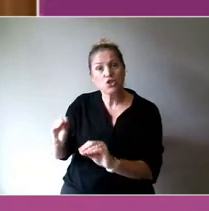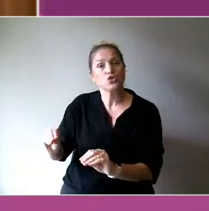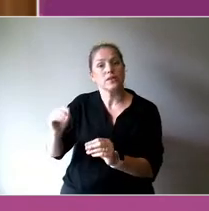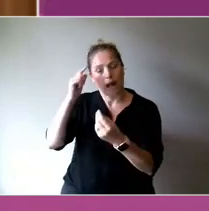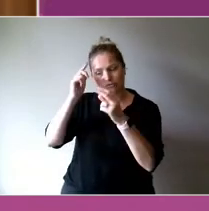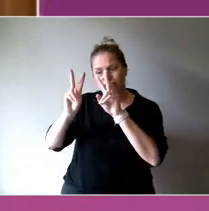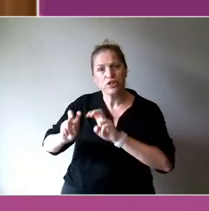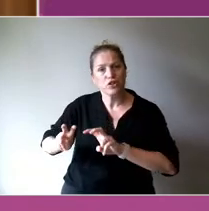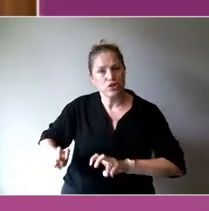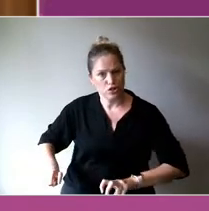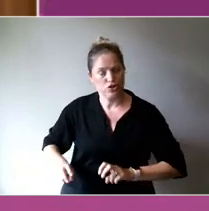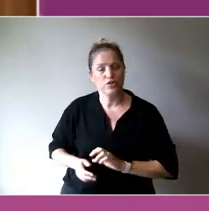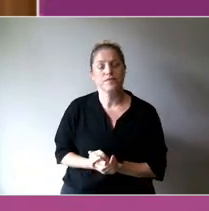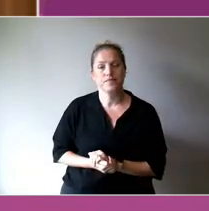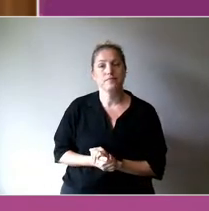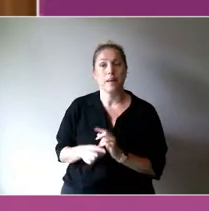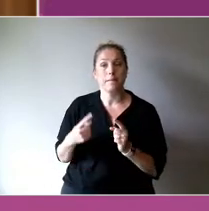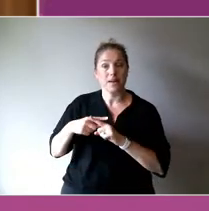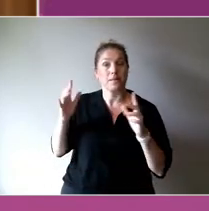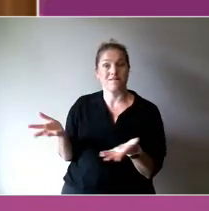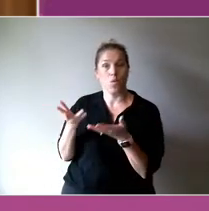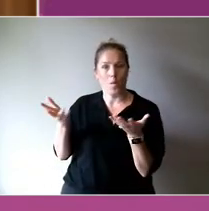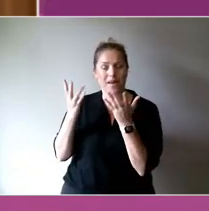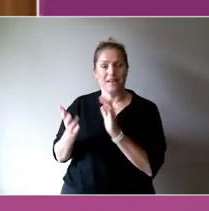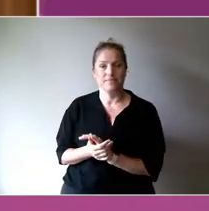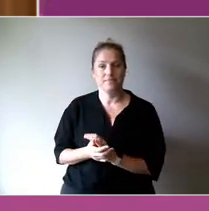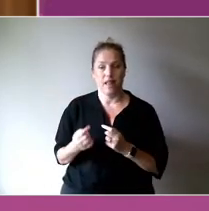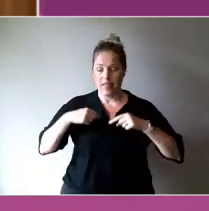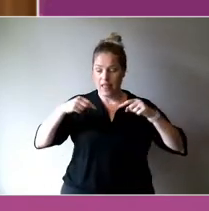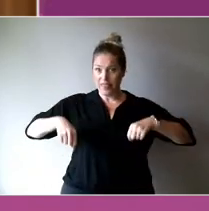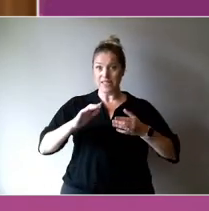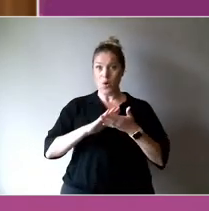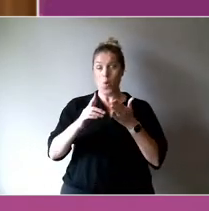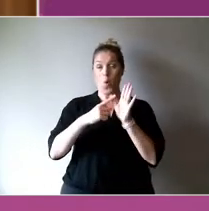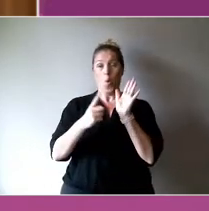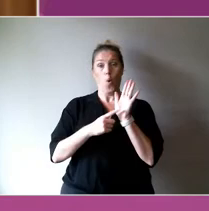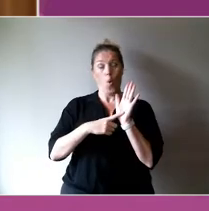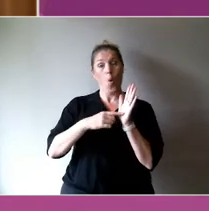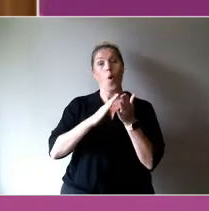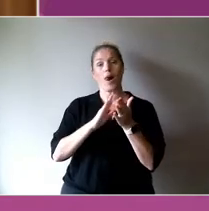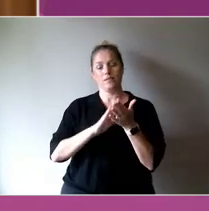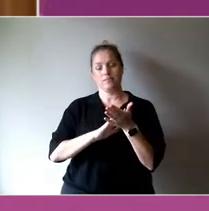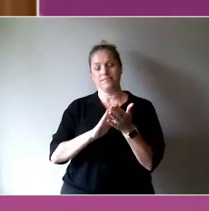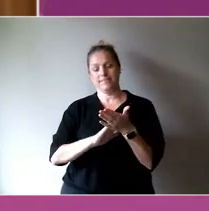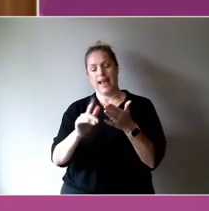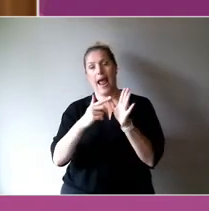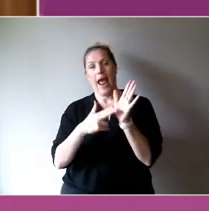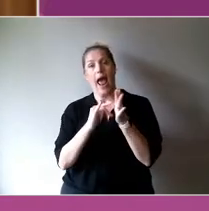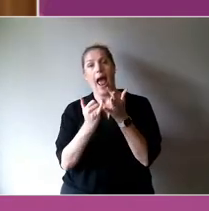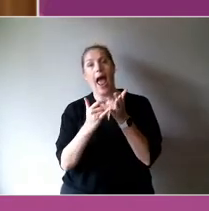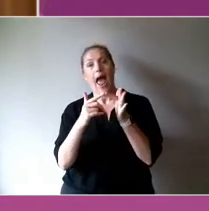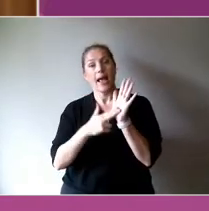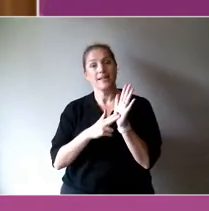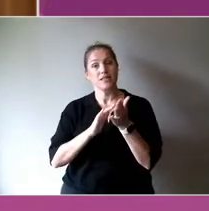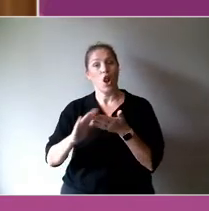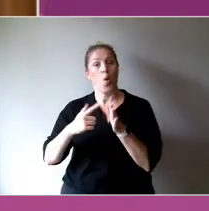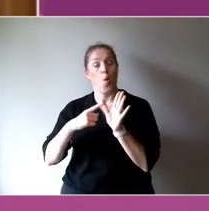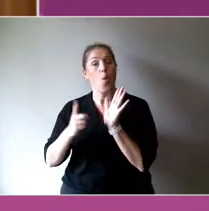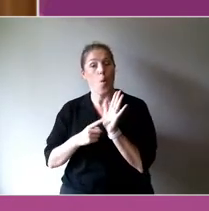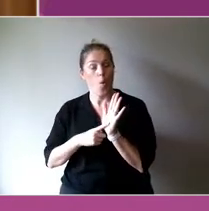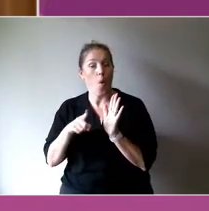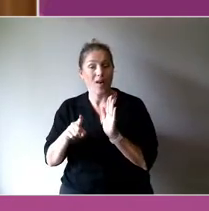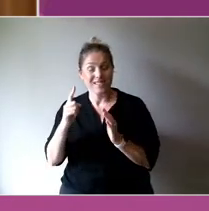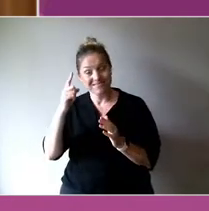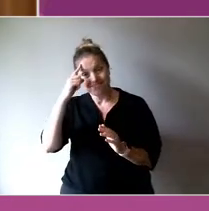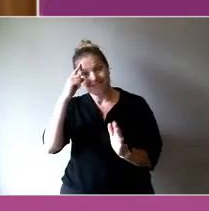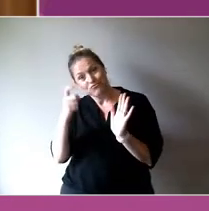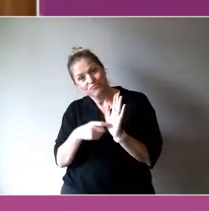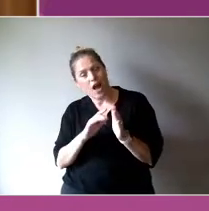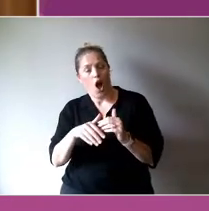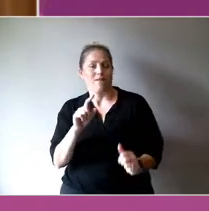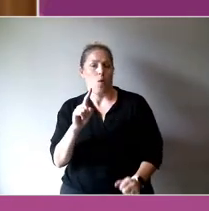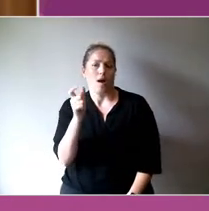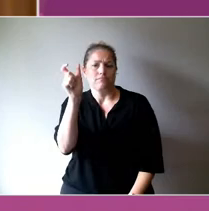The lovely Hanson Dyer Hall, is named after Louise Hanson Dyer, and she left us an incredibly